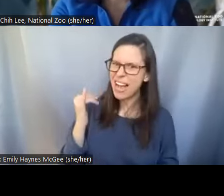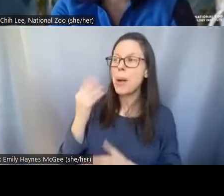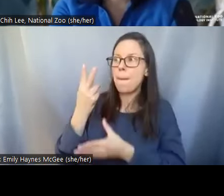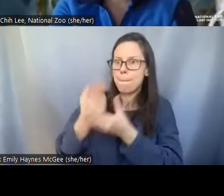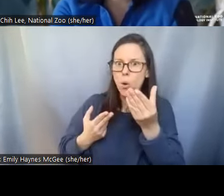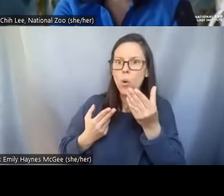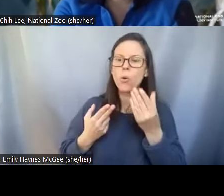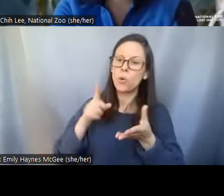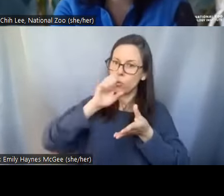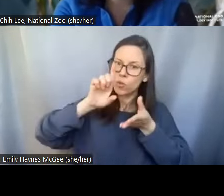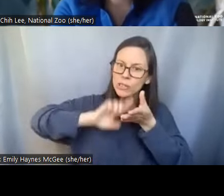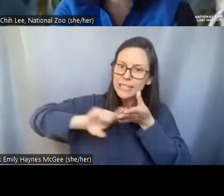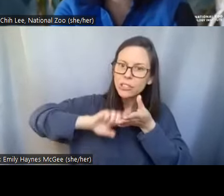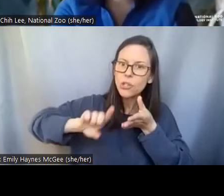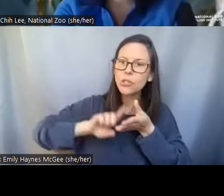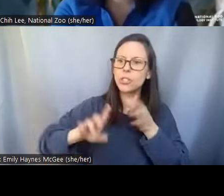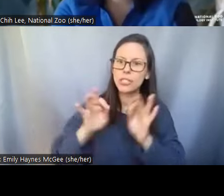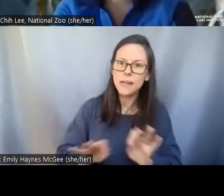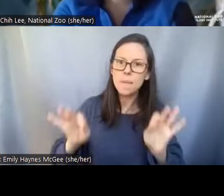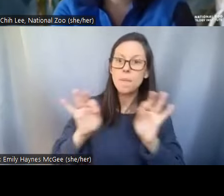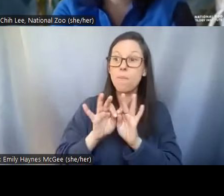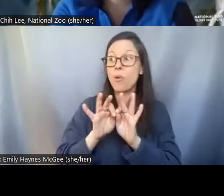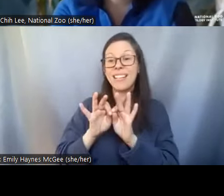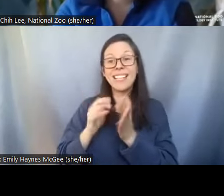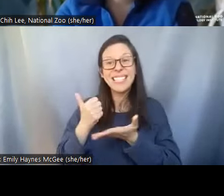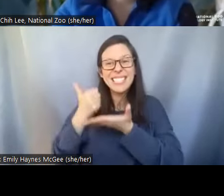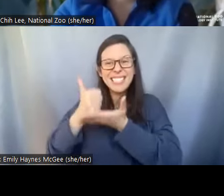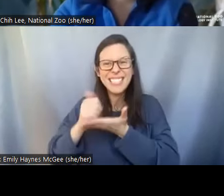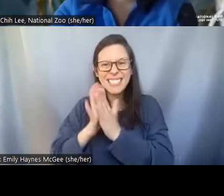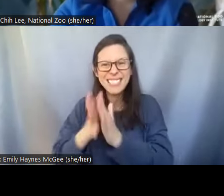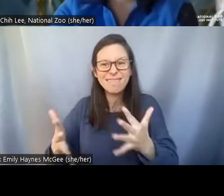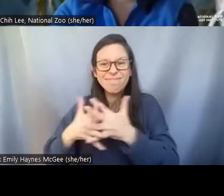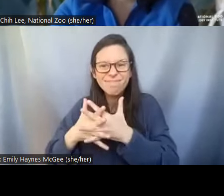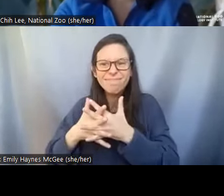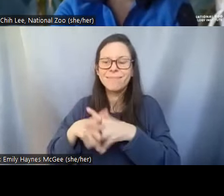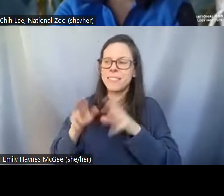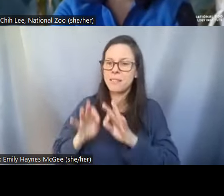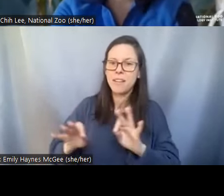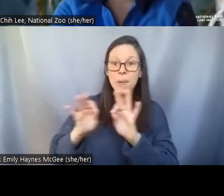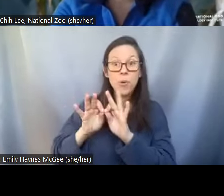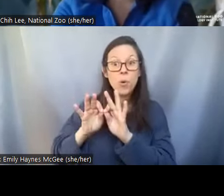reproduction is important the biobank's important it all goes hand in hand with conservation